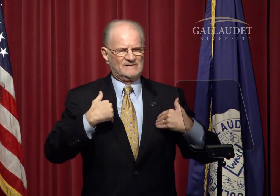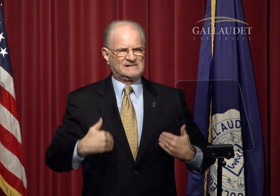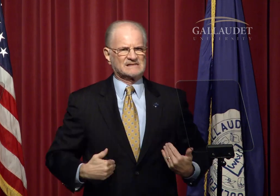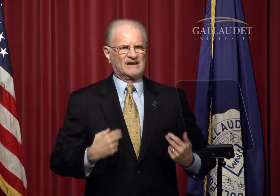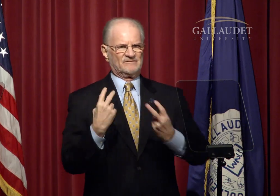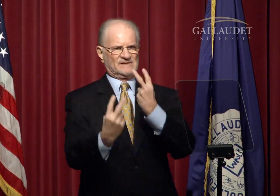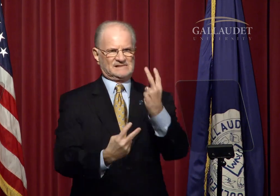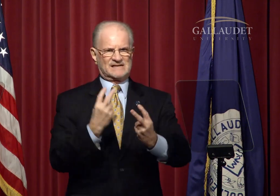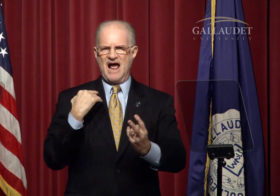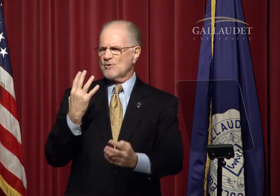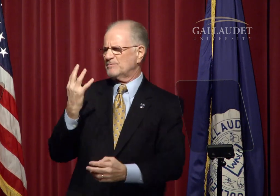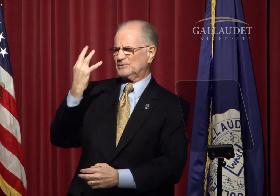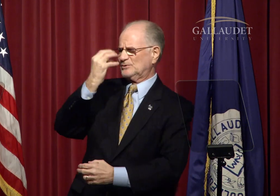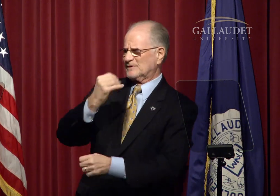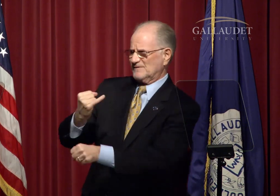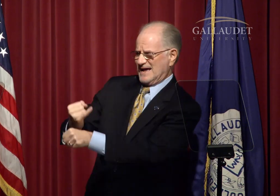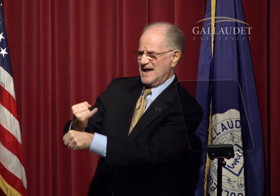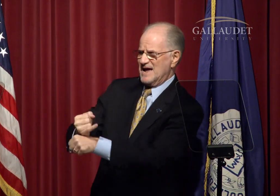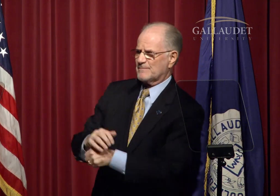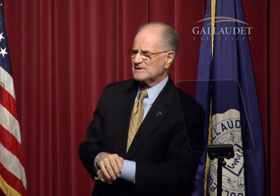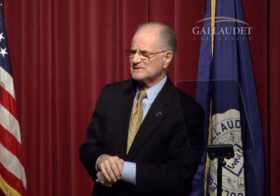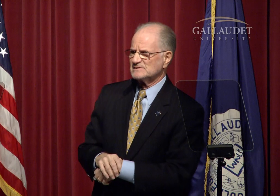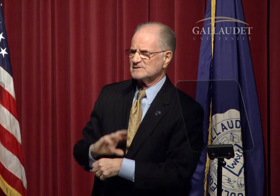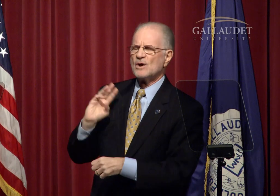cannot physically visit our beautiful campus,